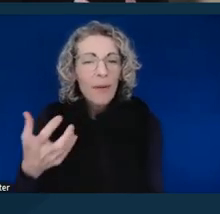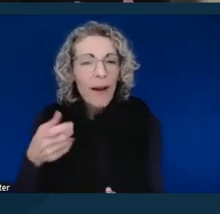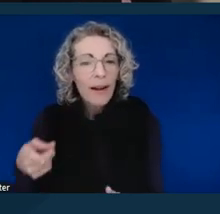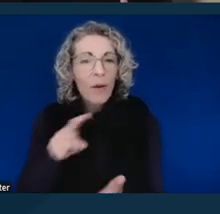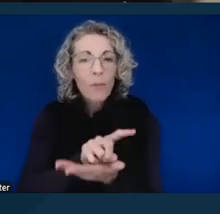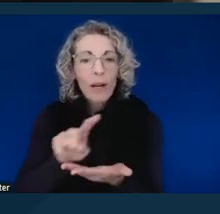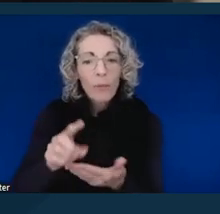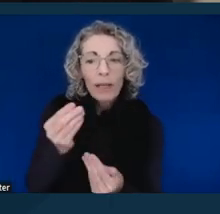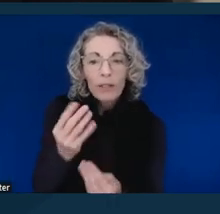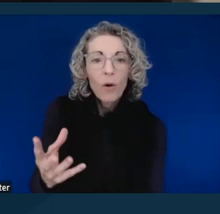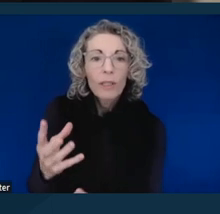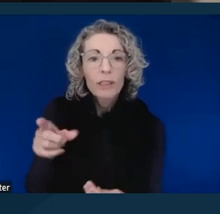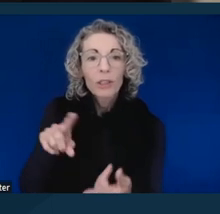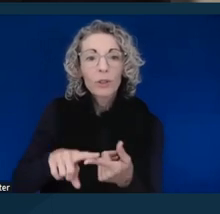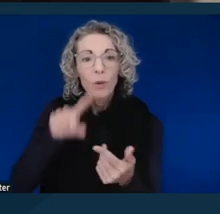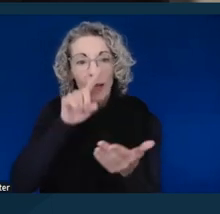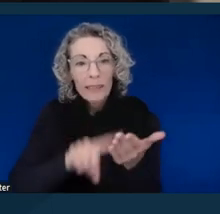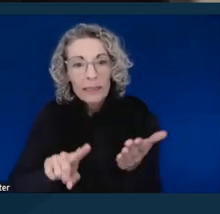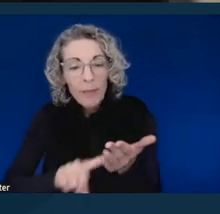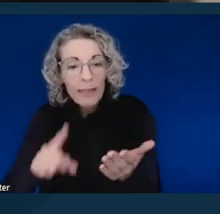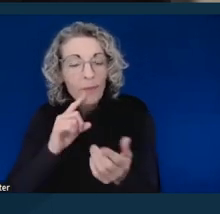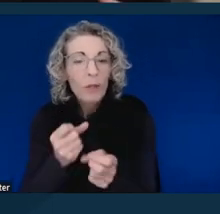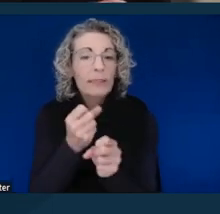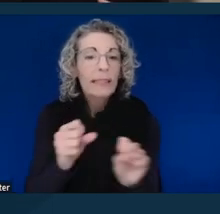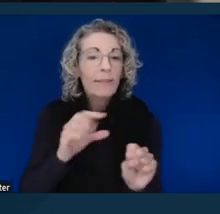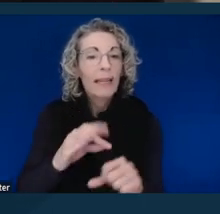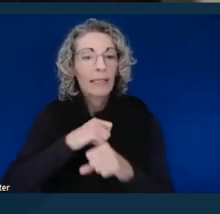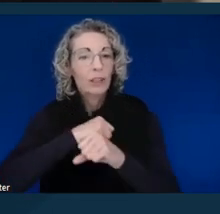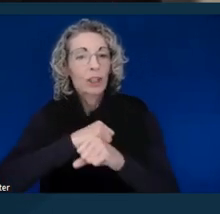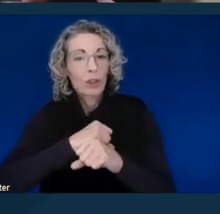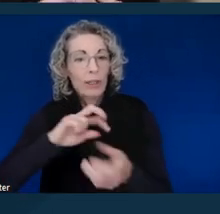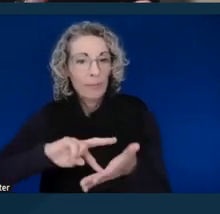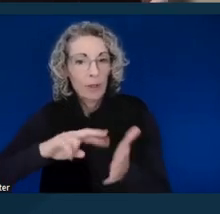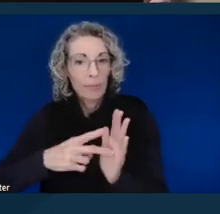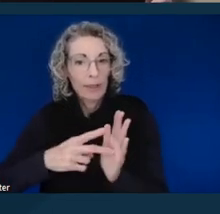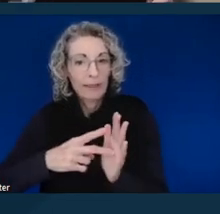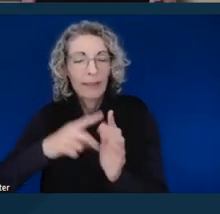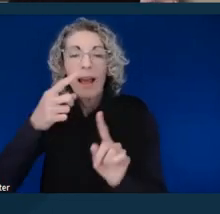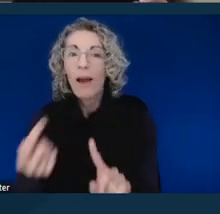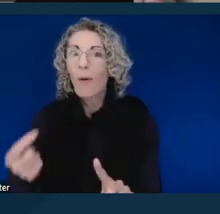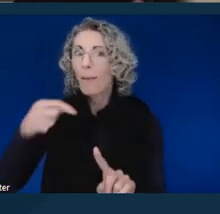they could inspect for safety and security purposes. One other thing I want to go back and say about Title II